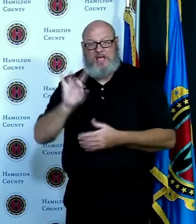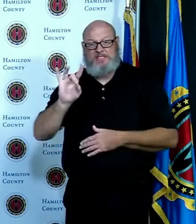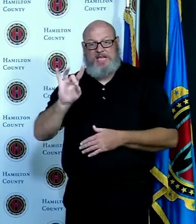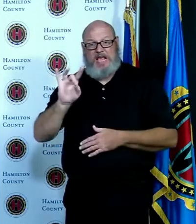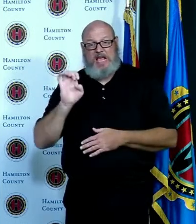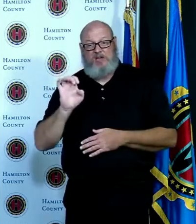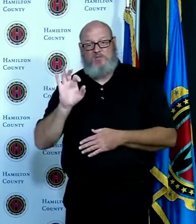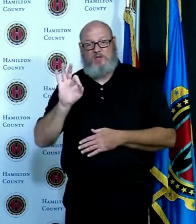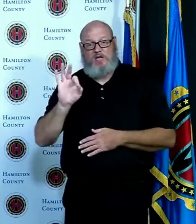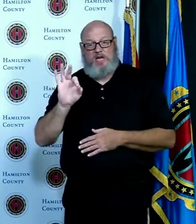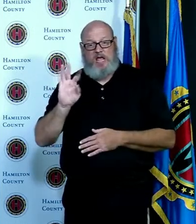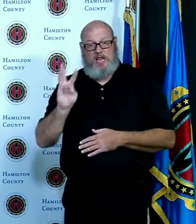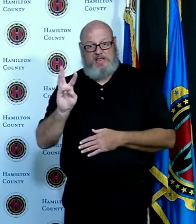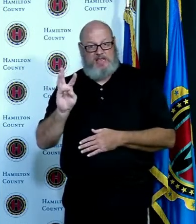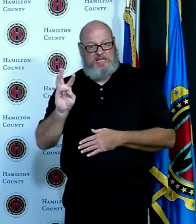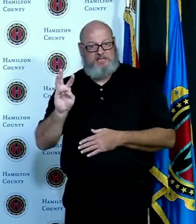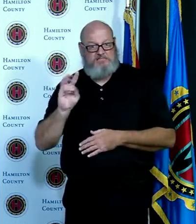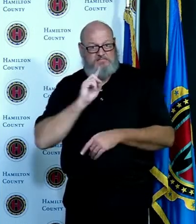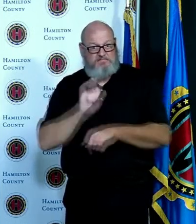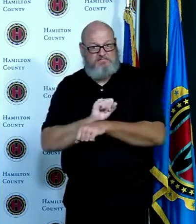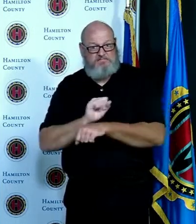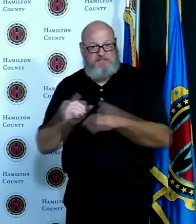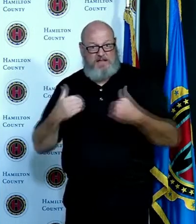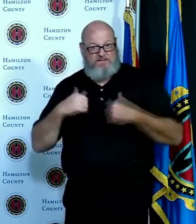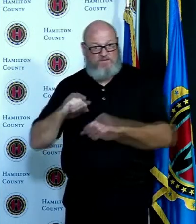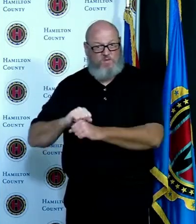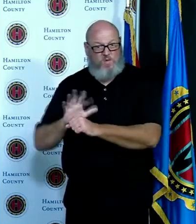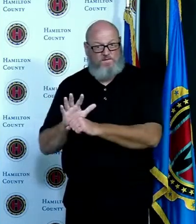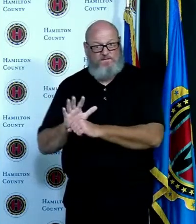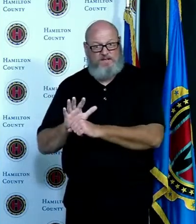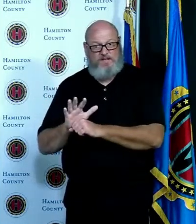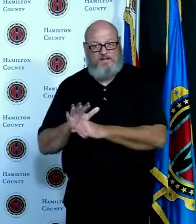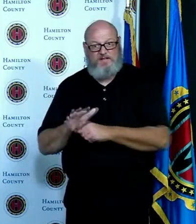it's very concerning to see that many cases in a community of our size so